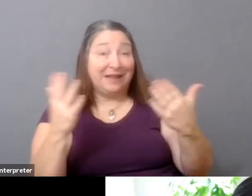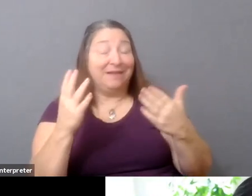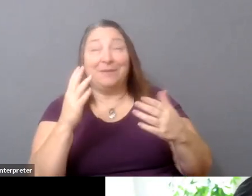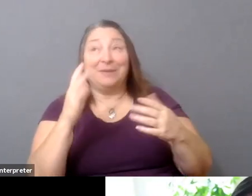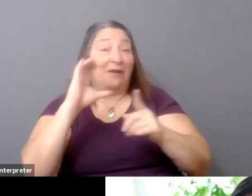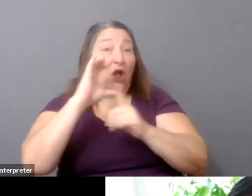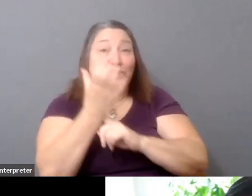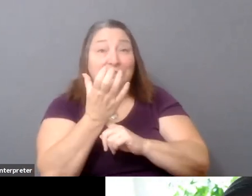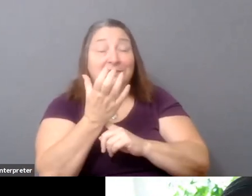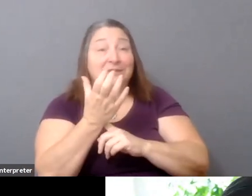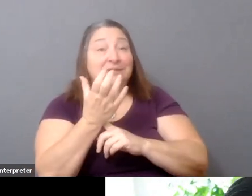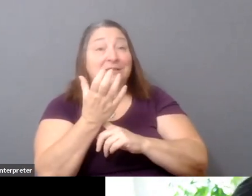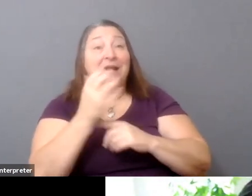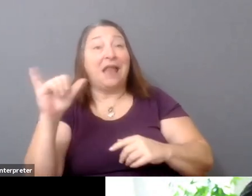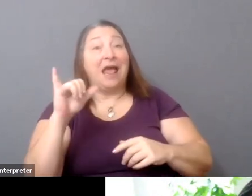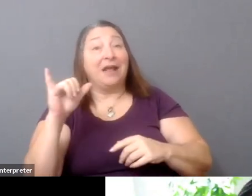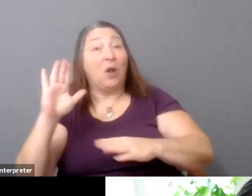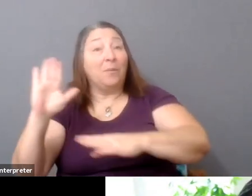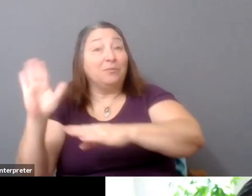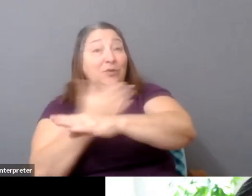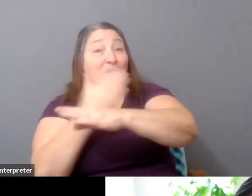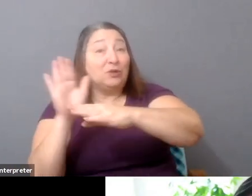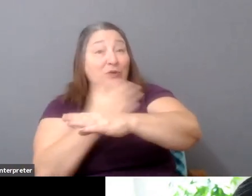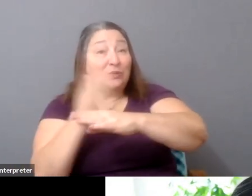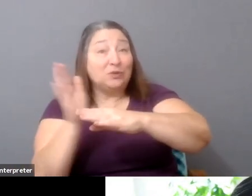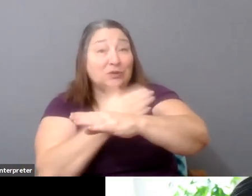music that comes out today doesn't necessarily fall very neatly into one thing.